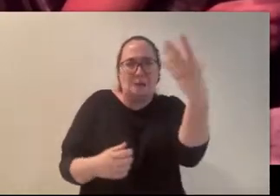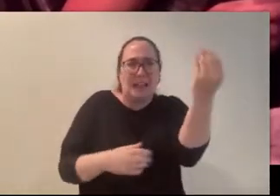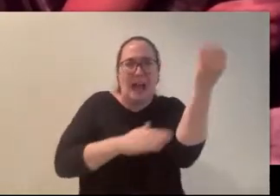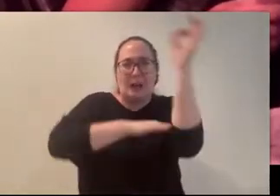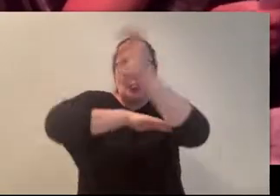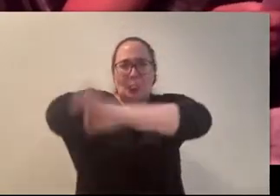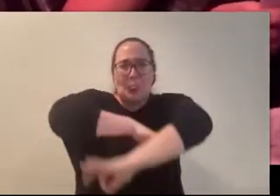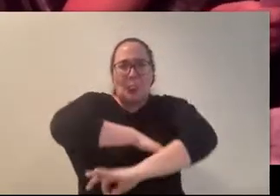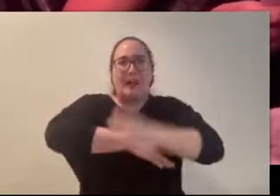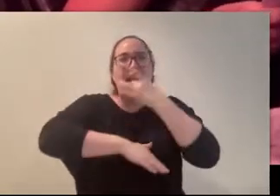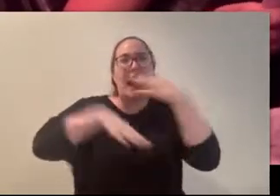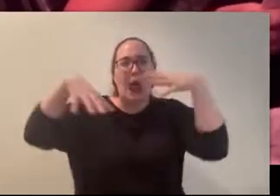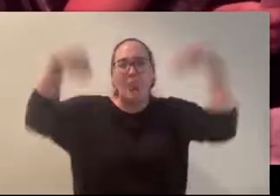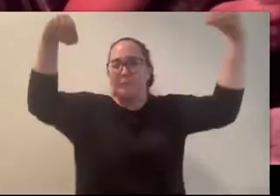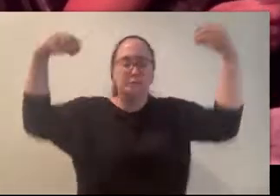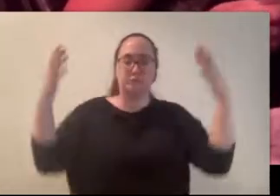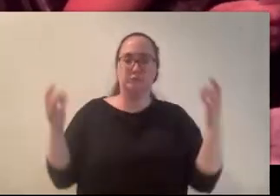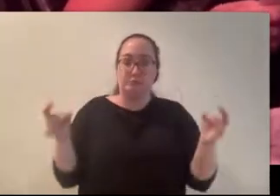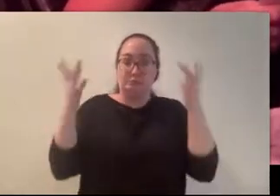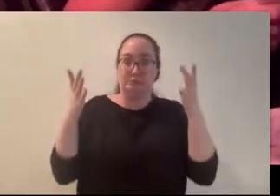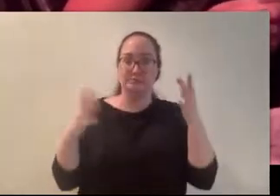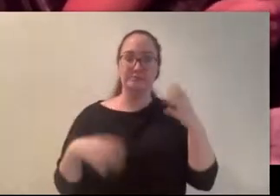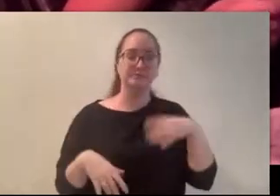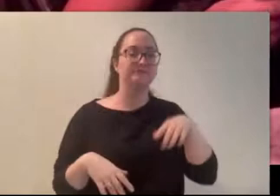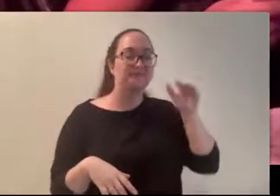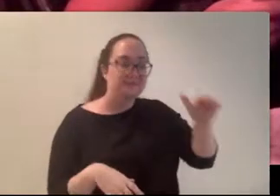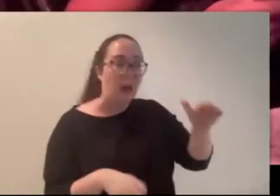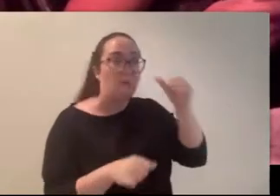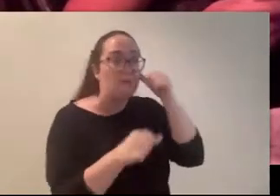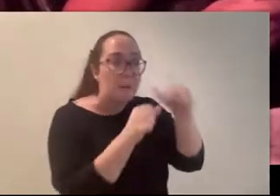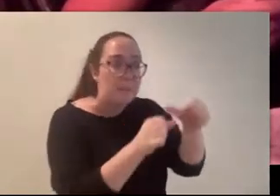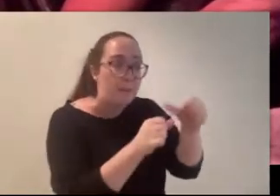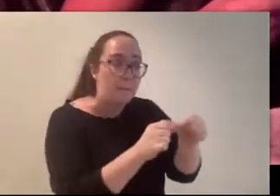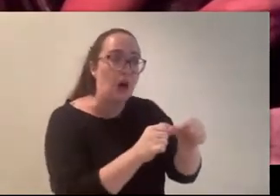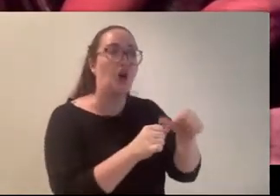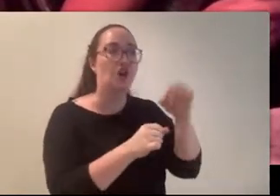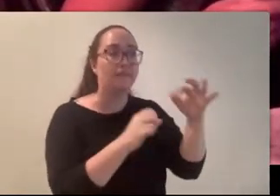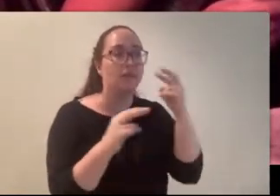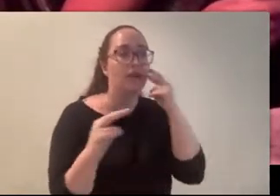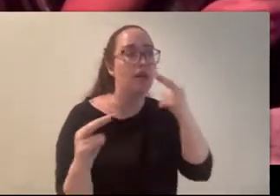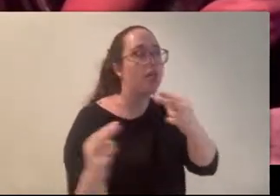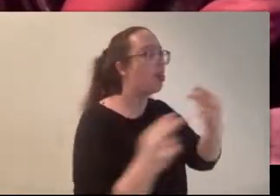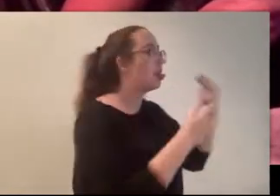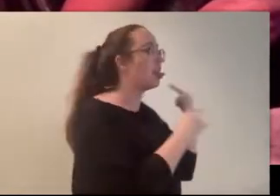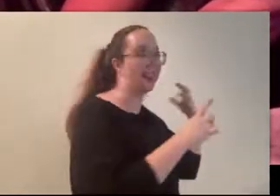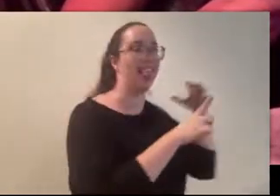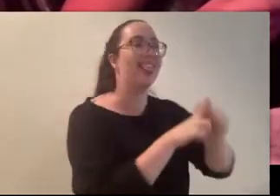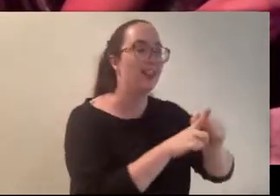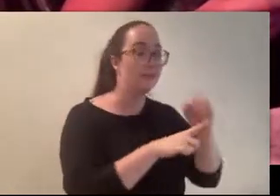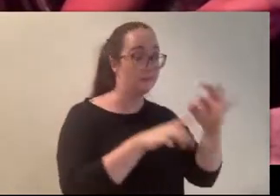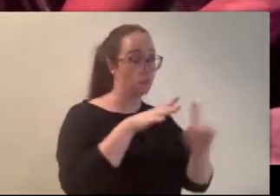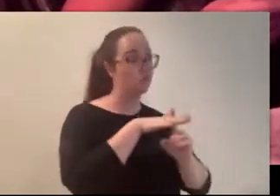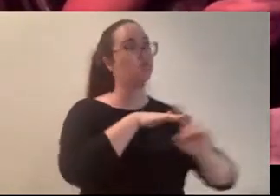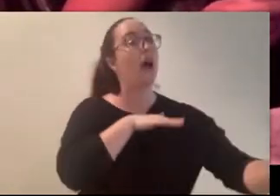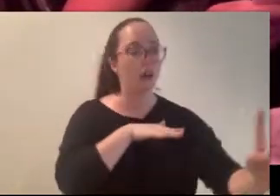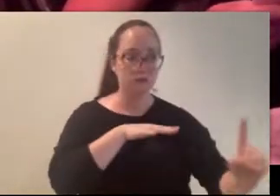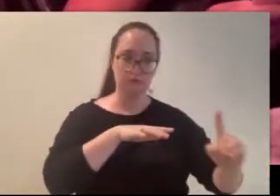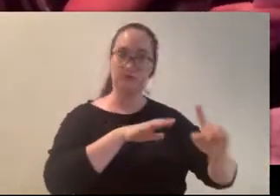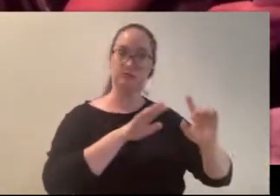“Remember, if you turn around, she gets you. If you try to run, she makes it worse. Just stand still when she’s close by and say the words.”